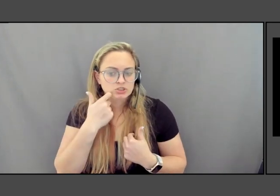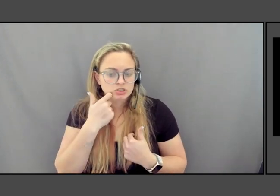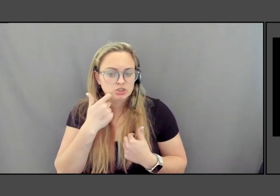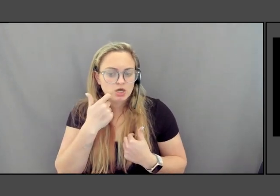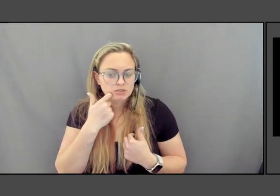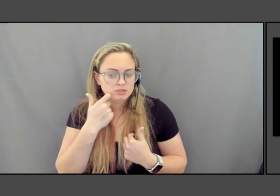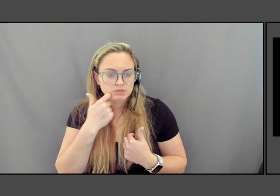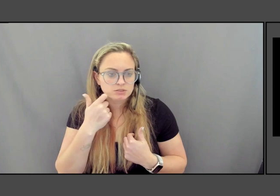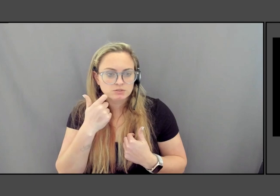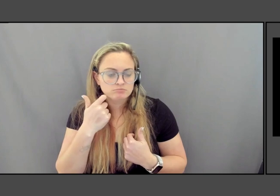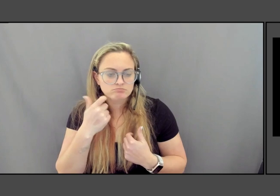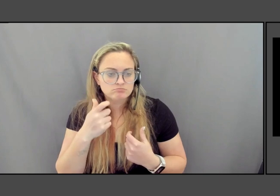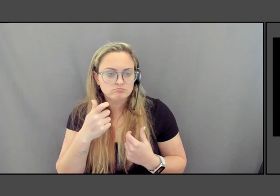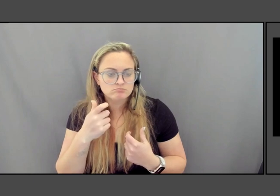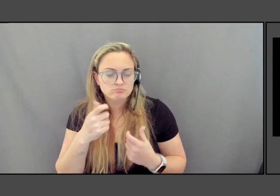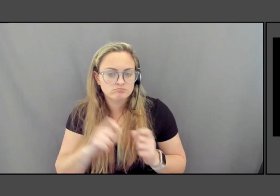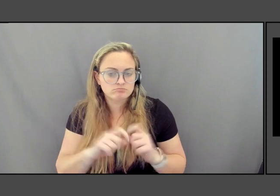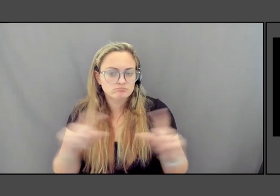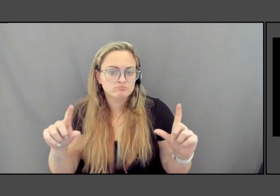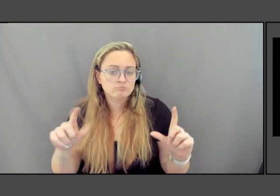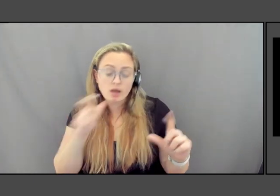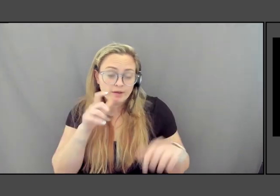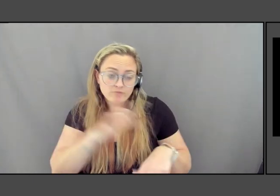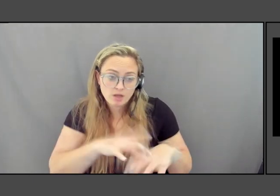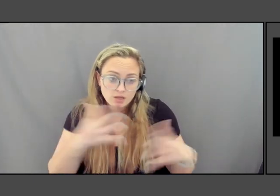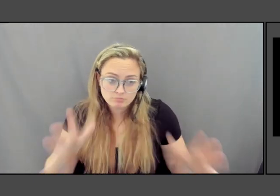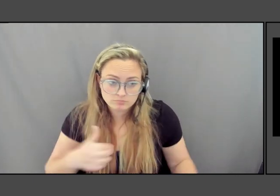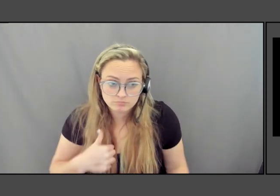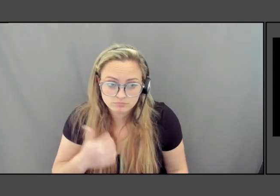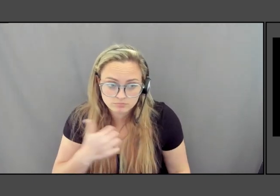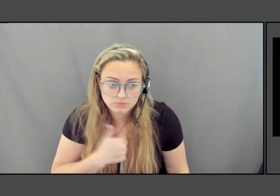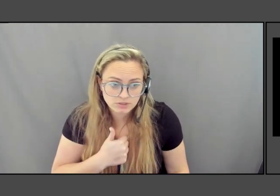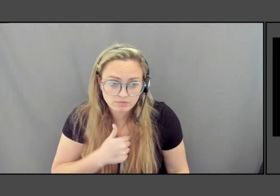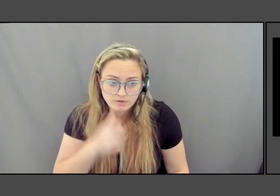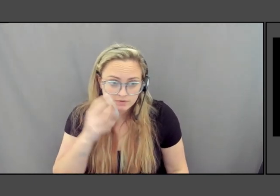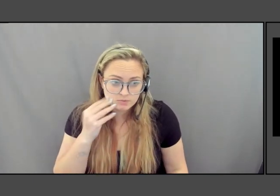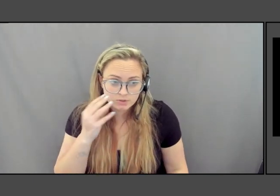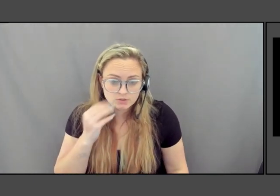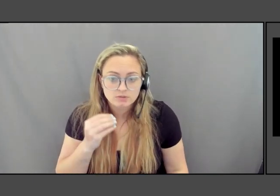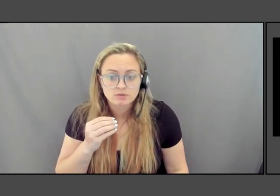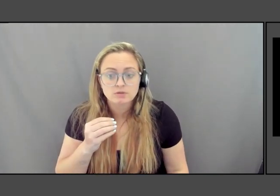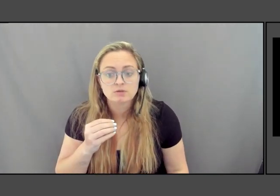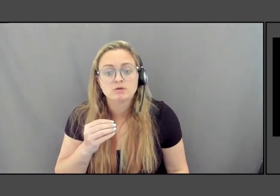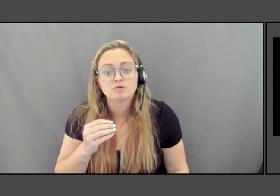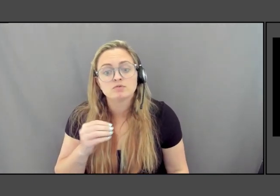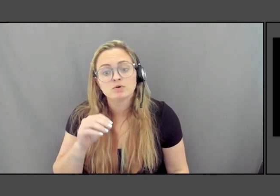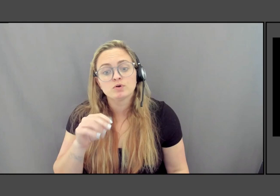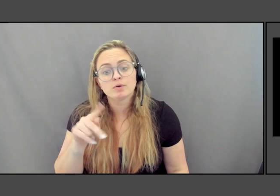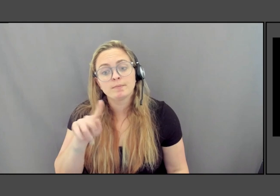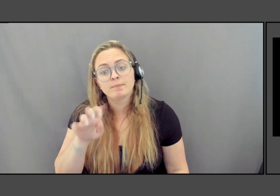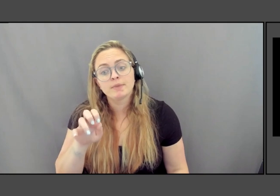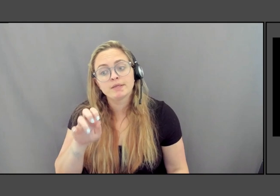It's Montgomery, the memorial for Peace and Justice. 4800 people were murdered, lynched.